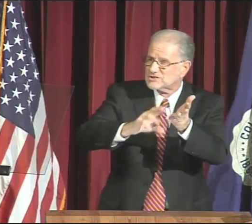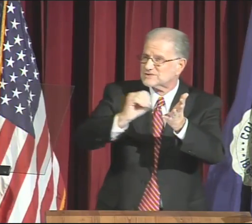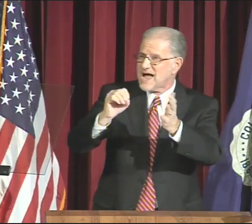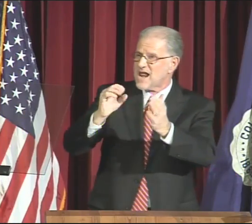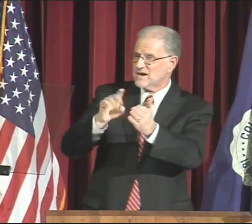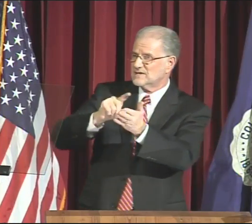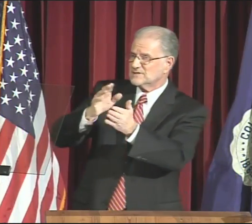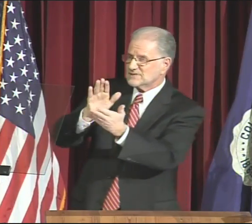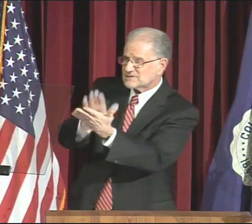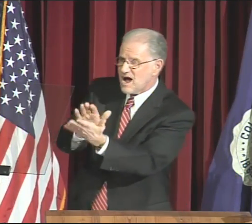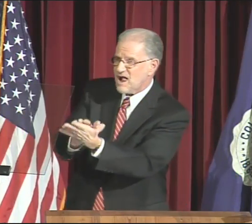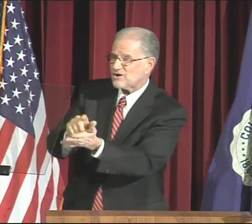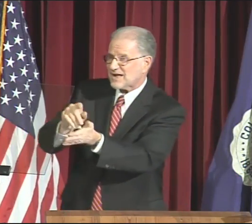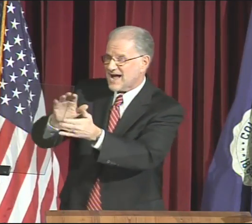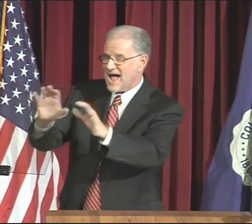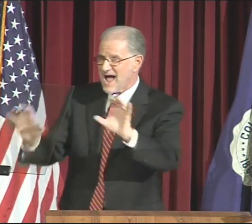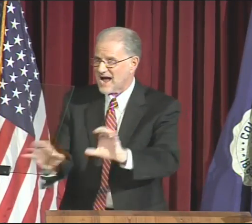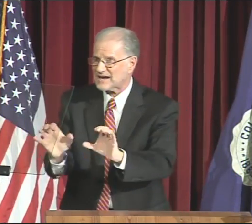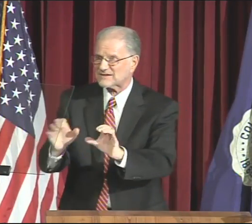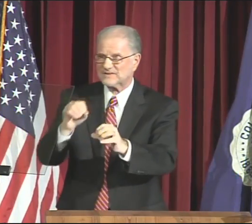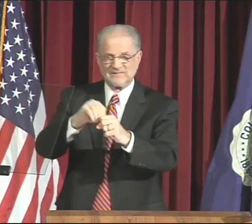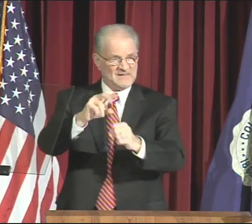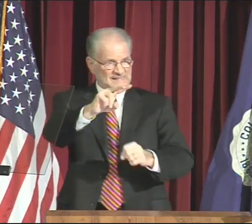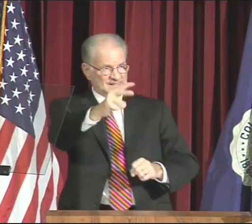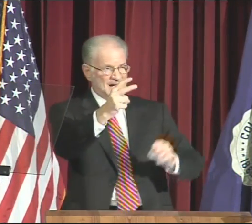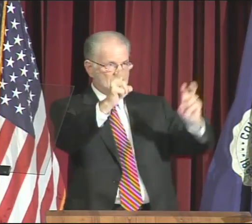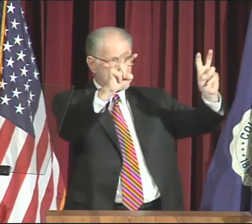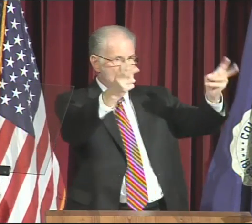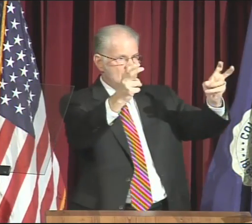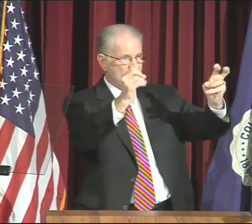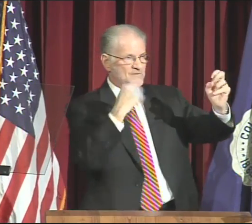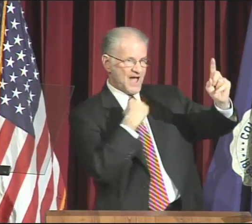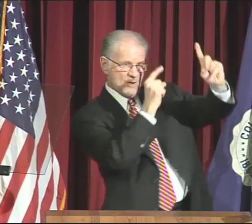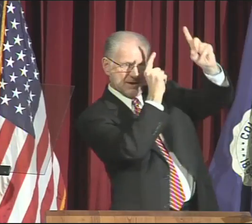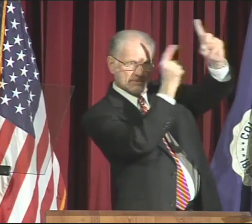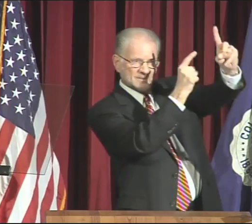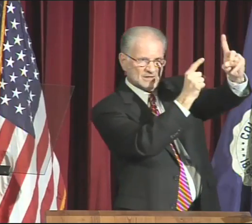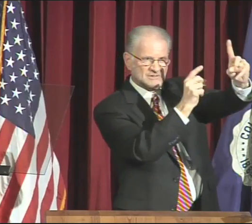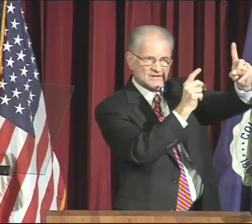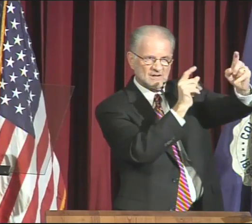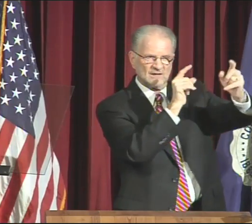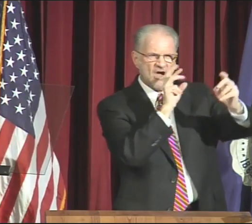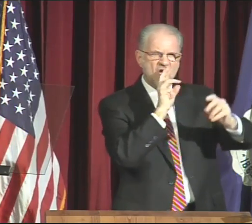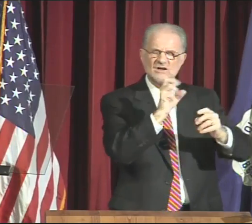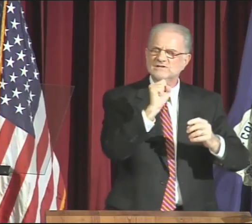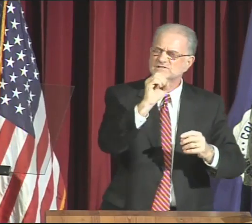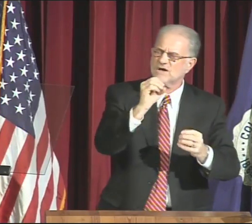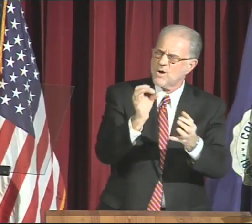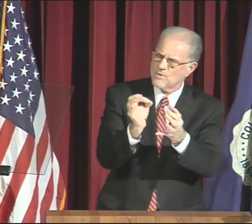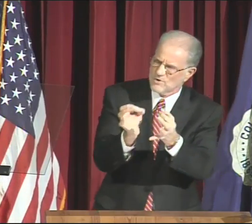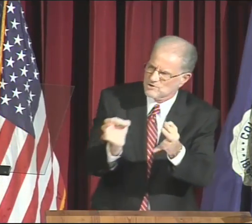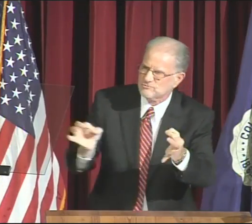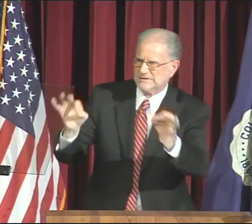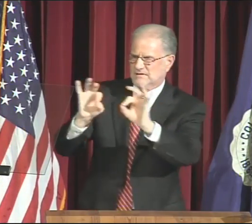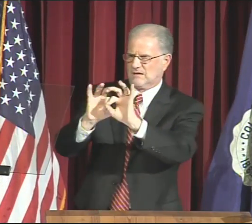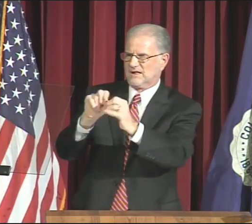Research and scholarly activity, the second topic of our mission,